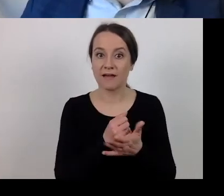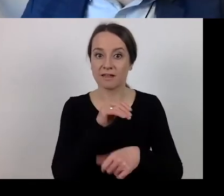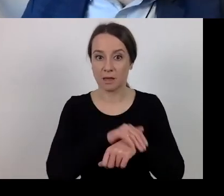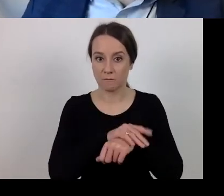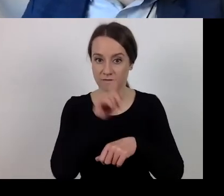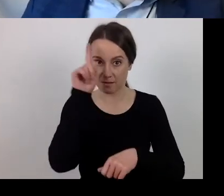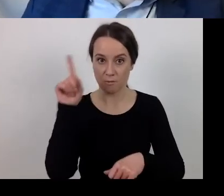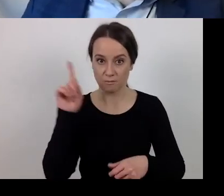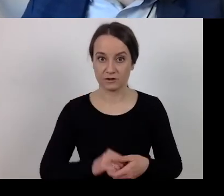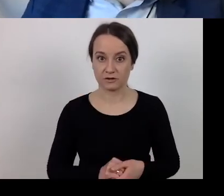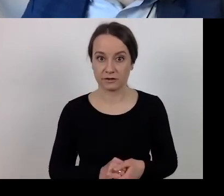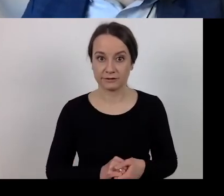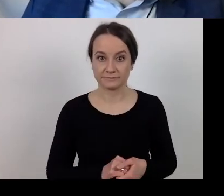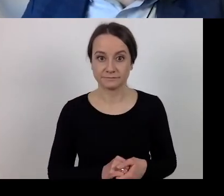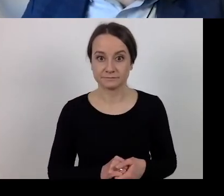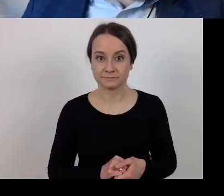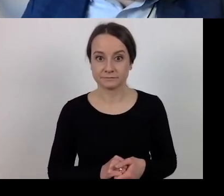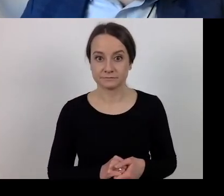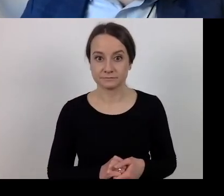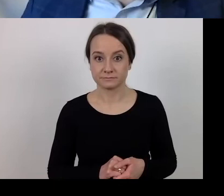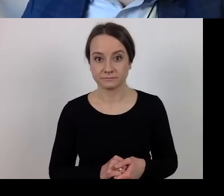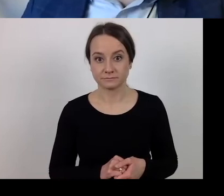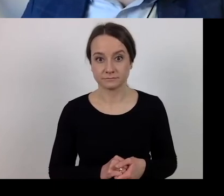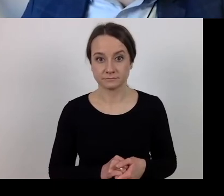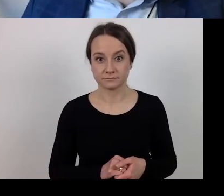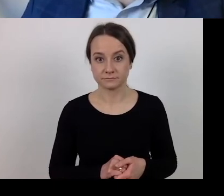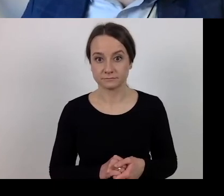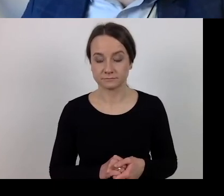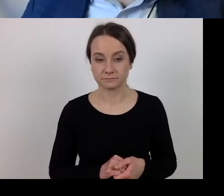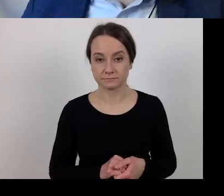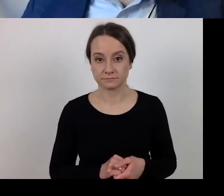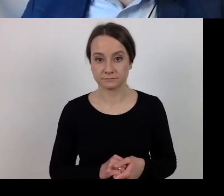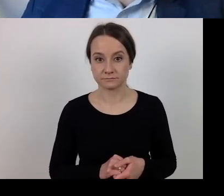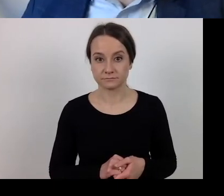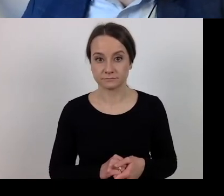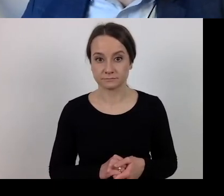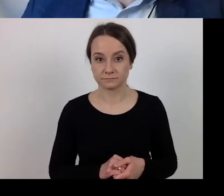I would like to draw your attention to the significant changes regarding